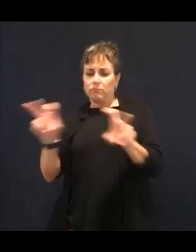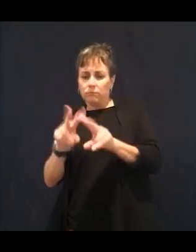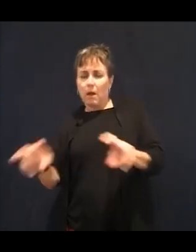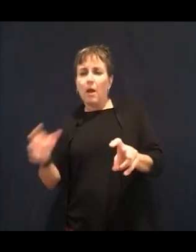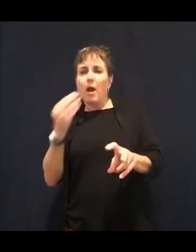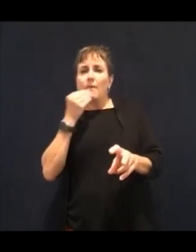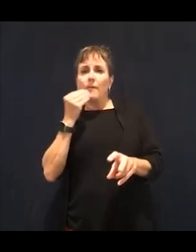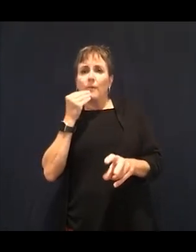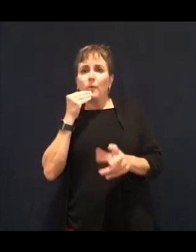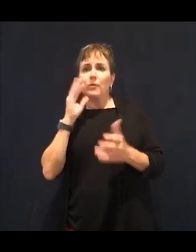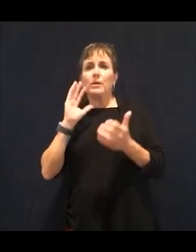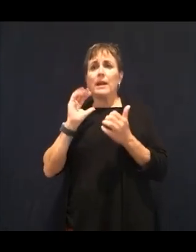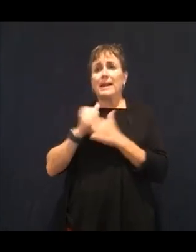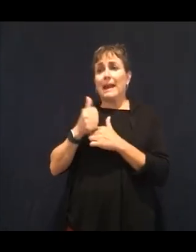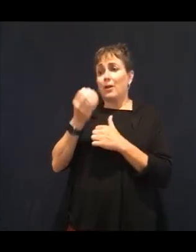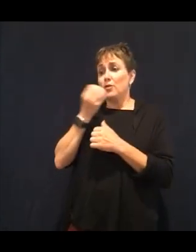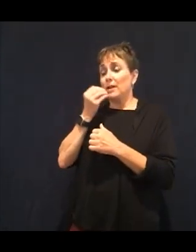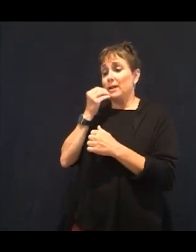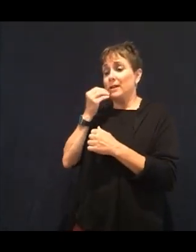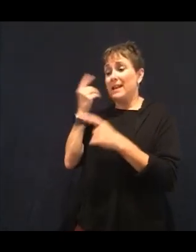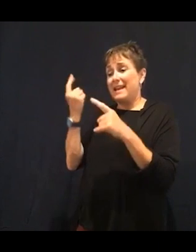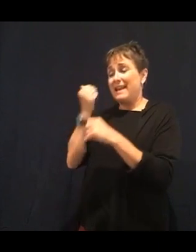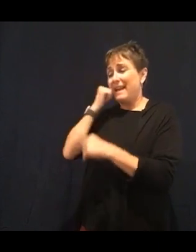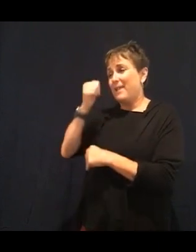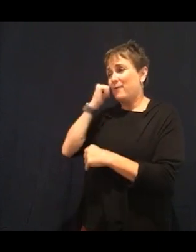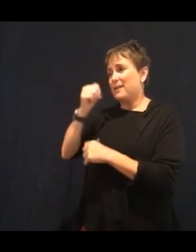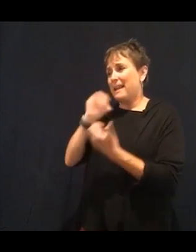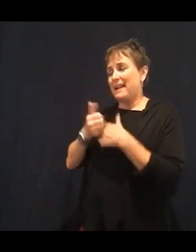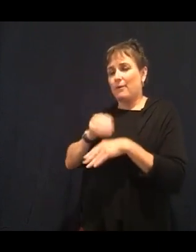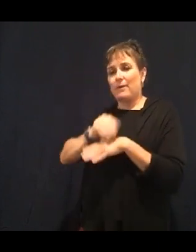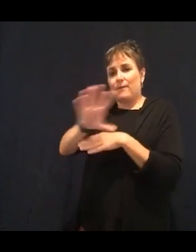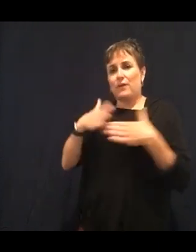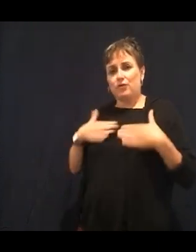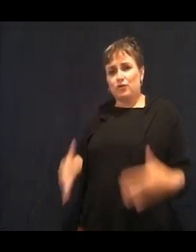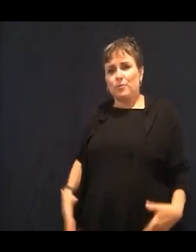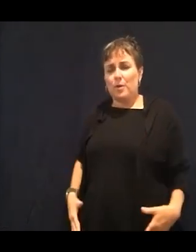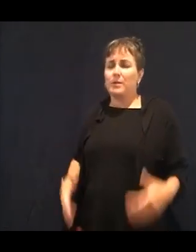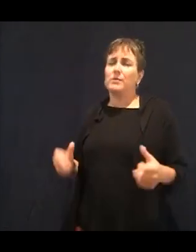And that's what I'm here for. If you want to reach out to me, I'm here